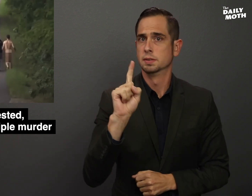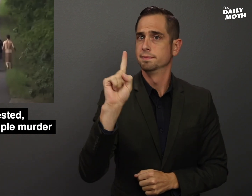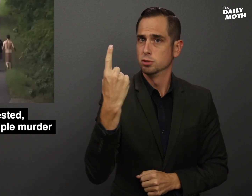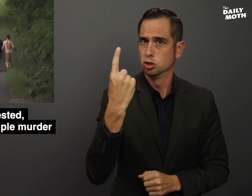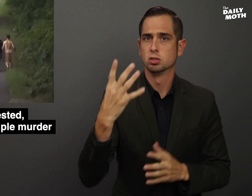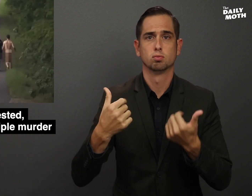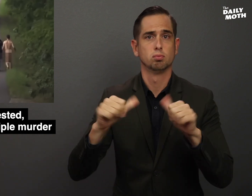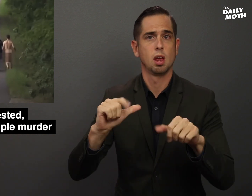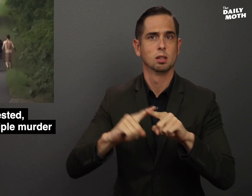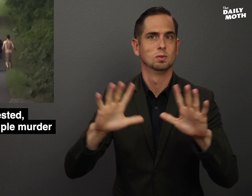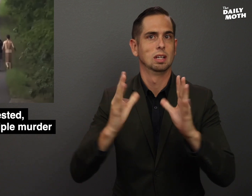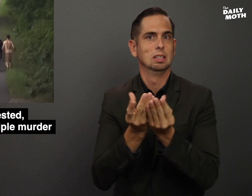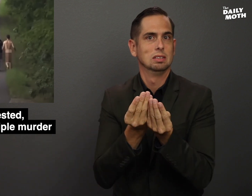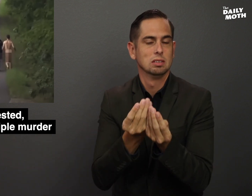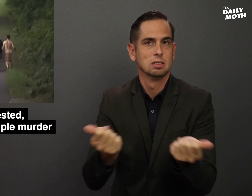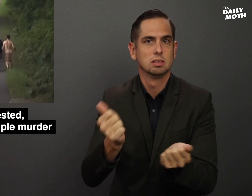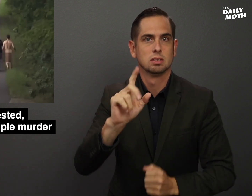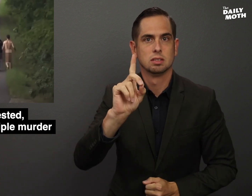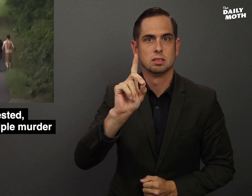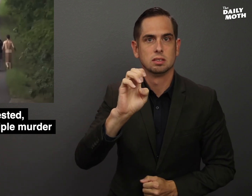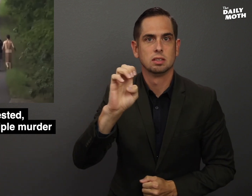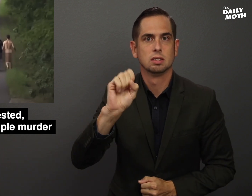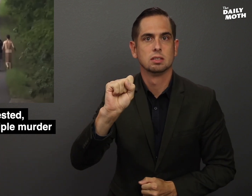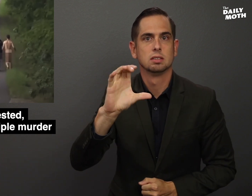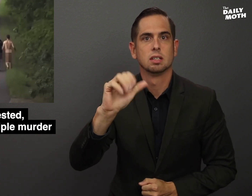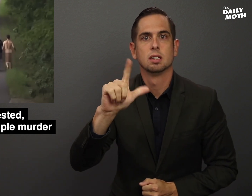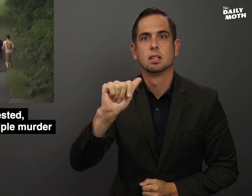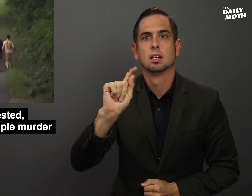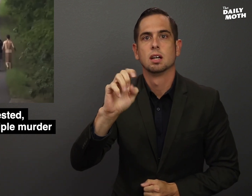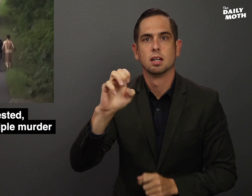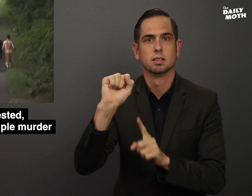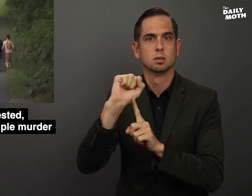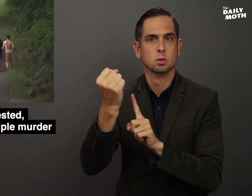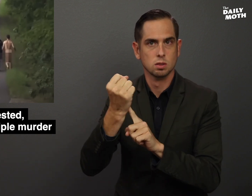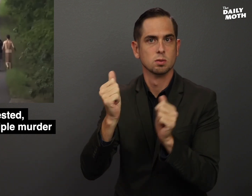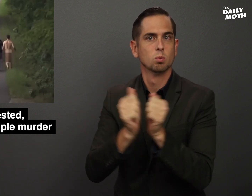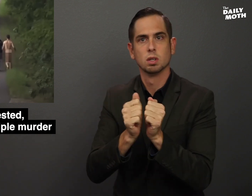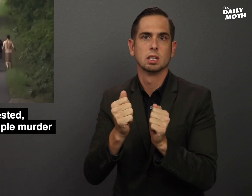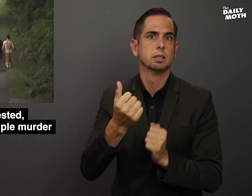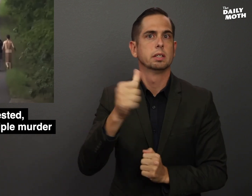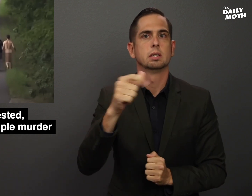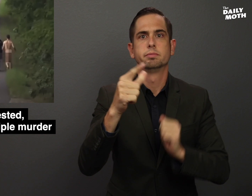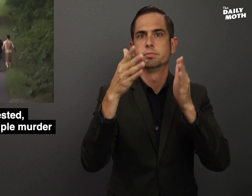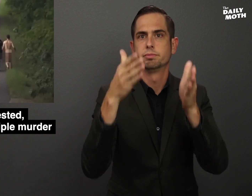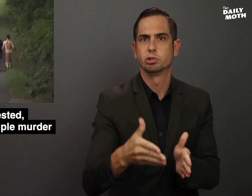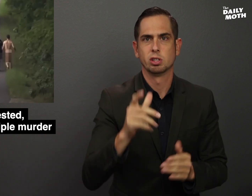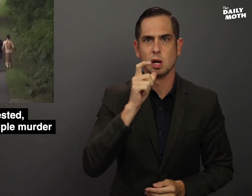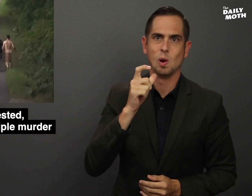to first attempt to deescalate a situation with an individual